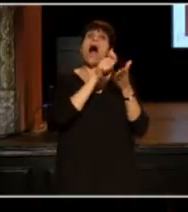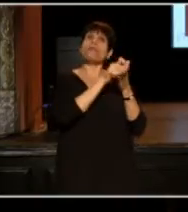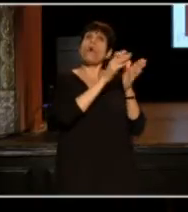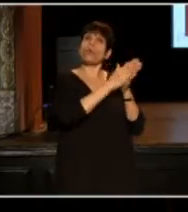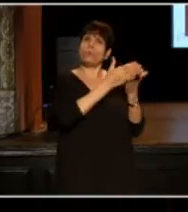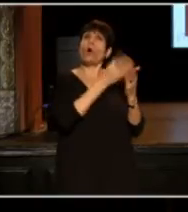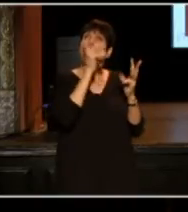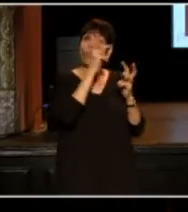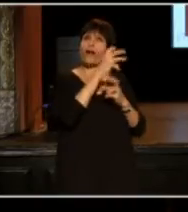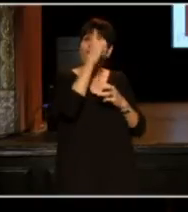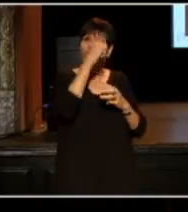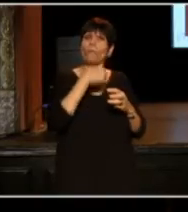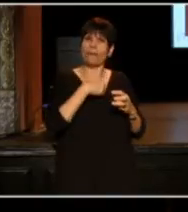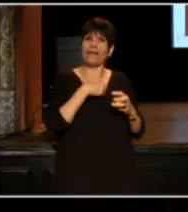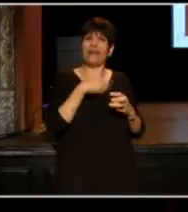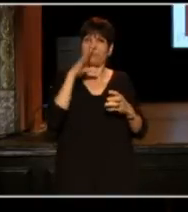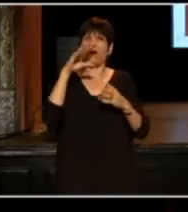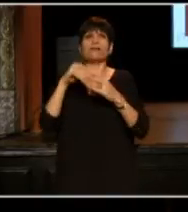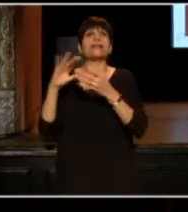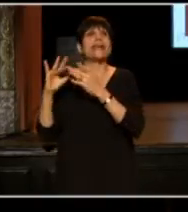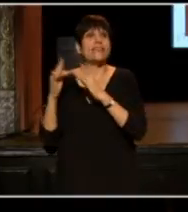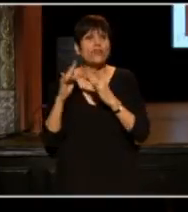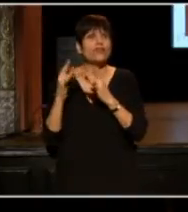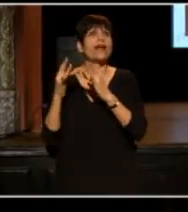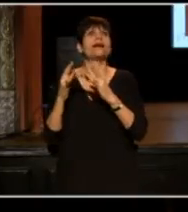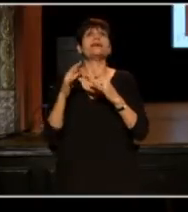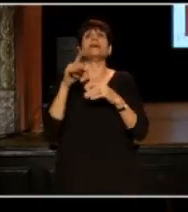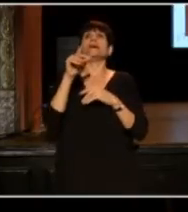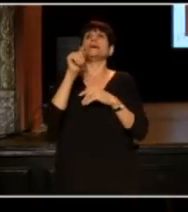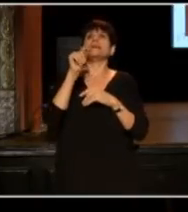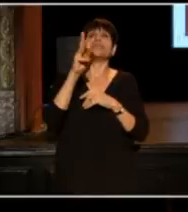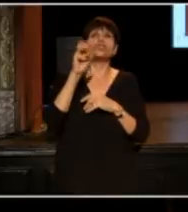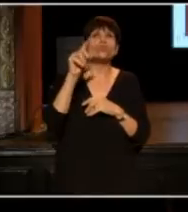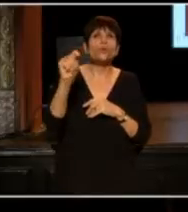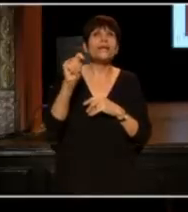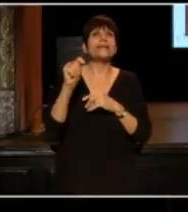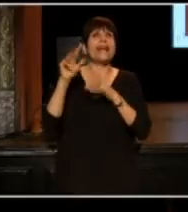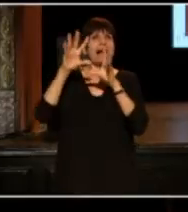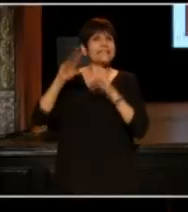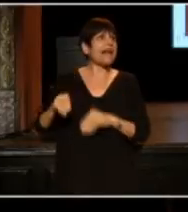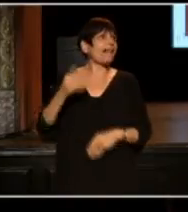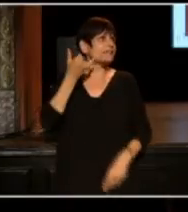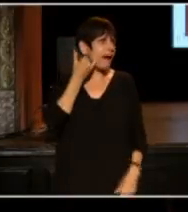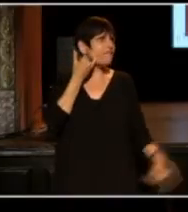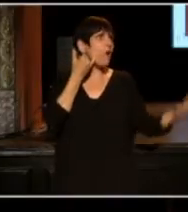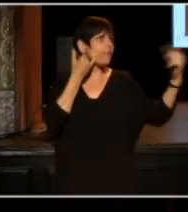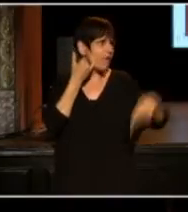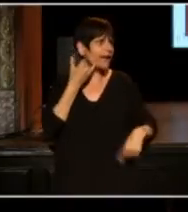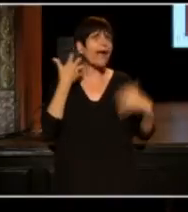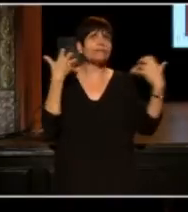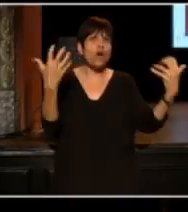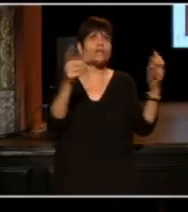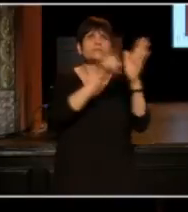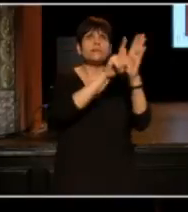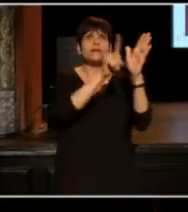I was a product of the Internet, I blogged and twitted and I silenced my phone before I came into some large public events